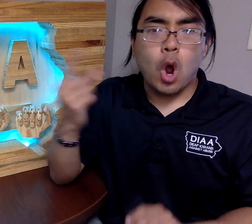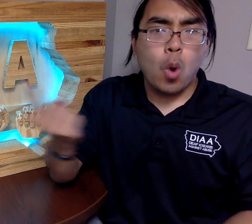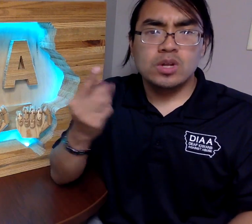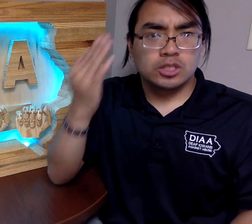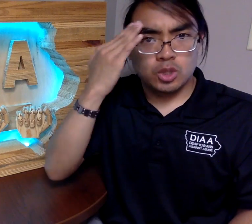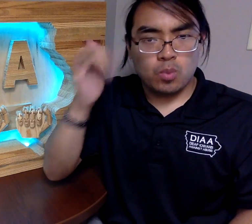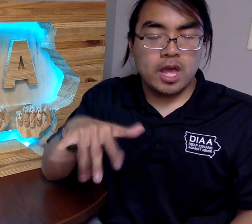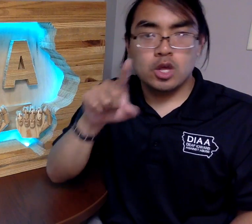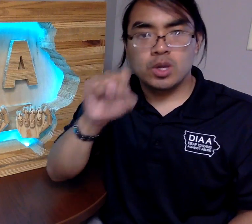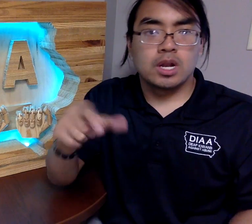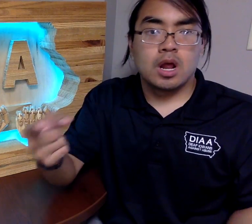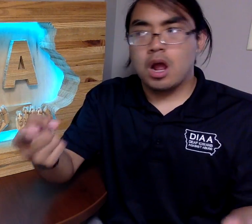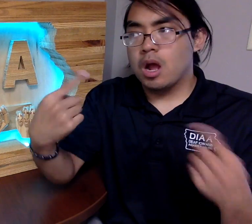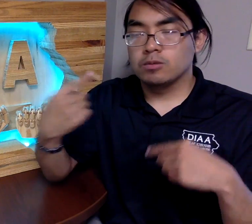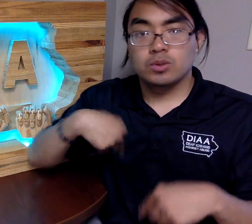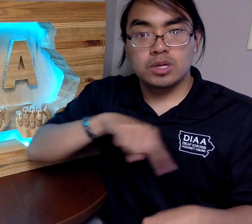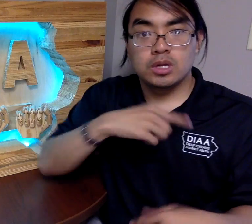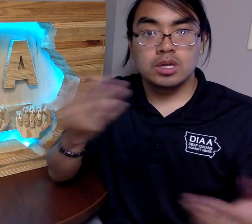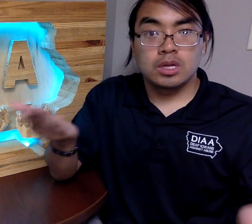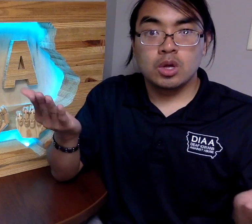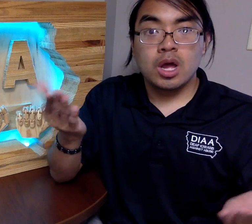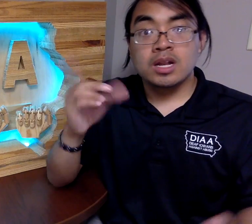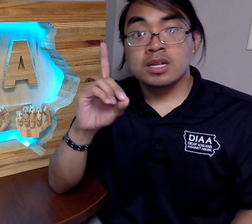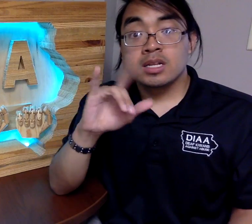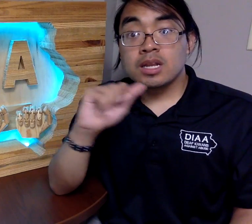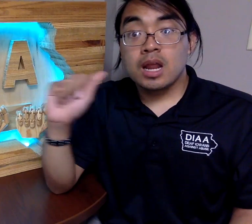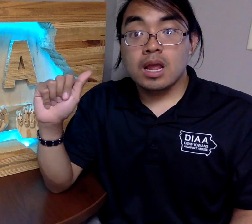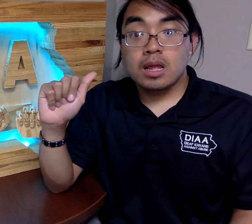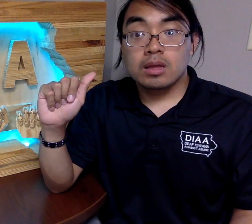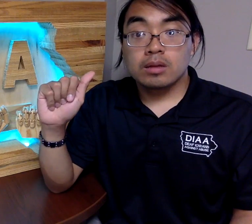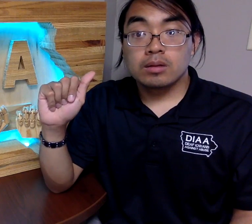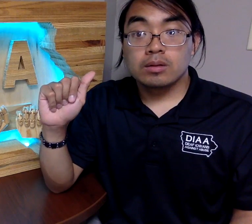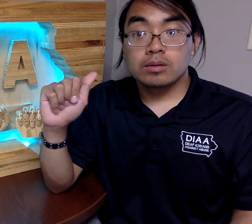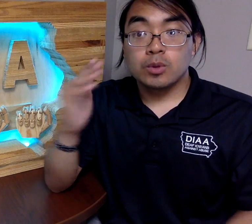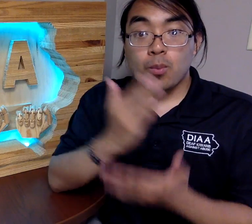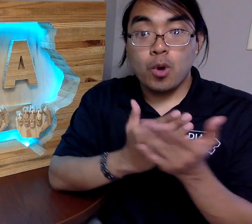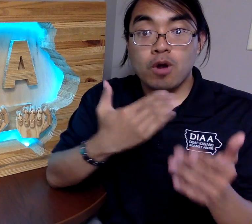Always know that you can come to DIAA